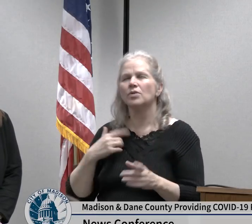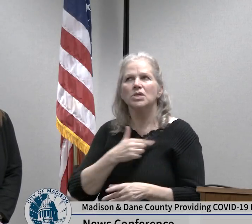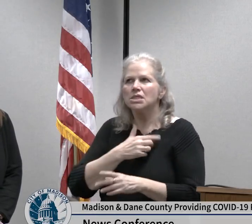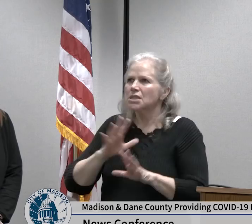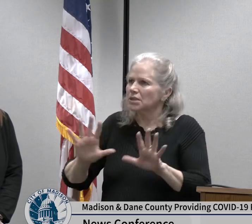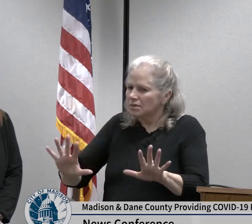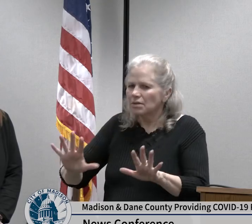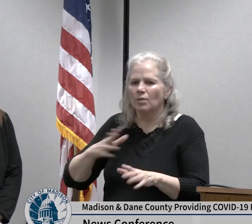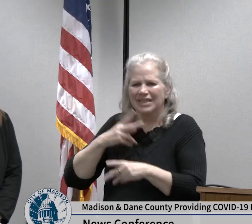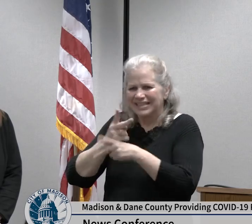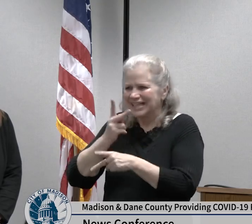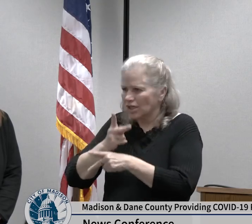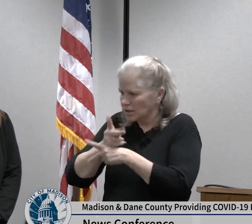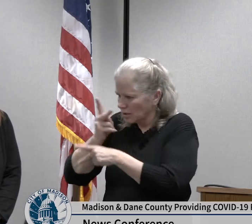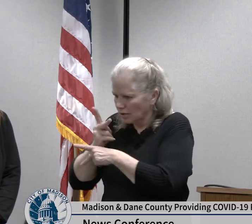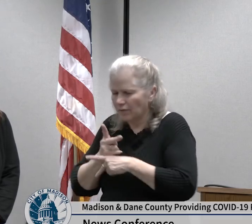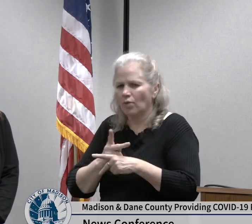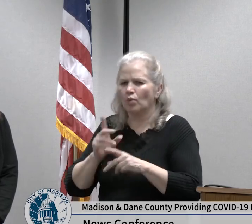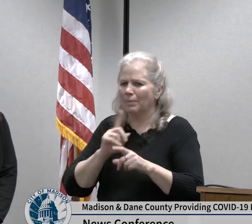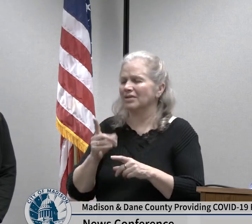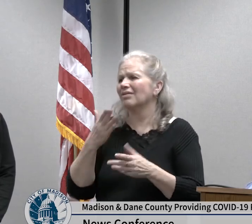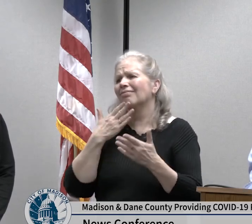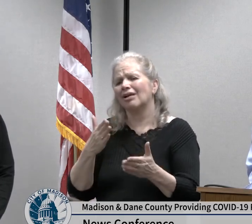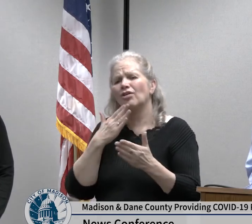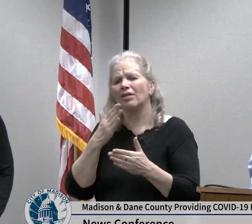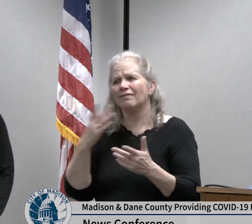appropriate manner thank you all for coming